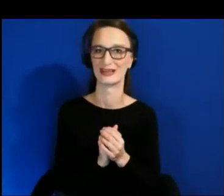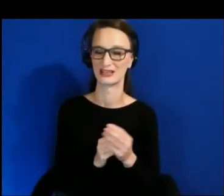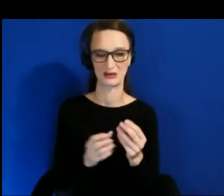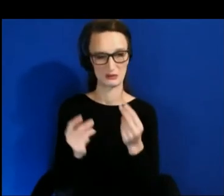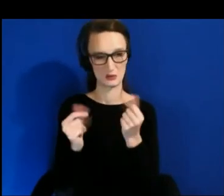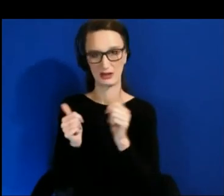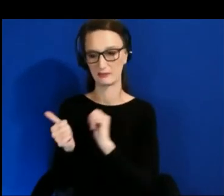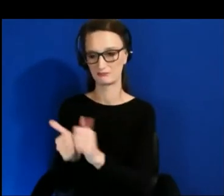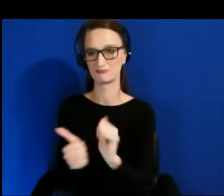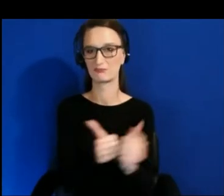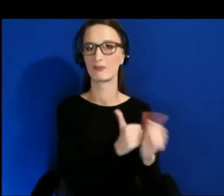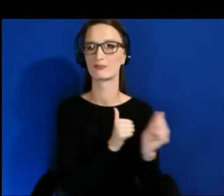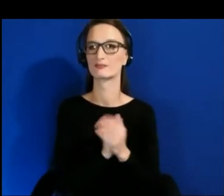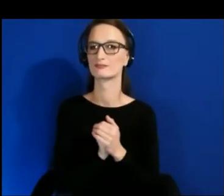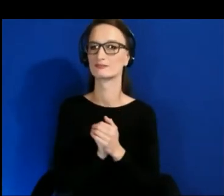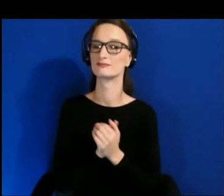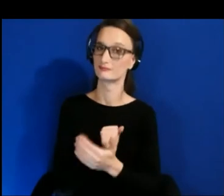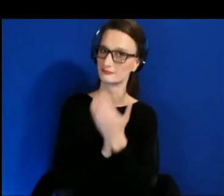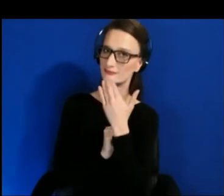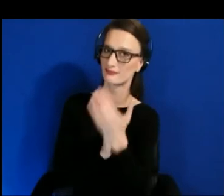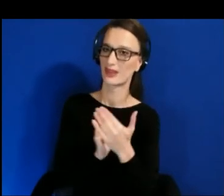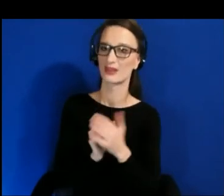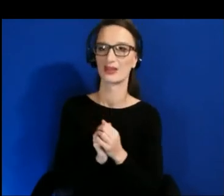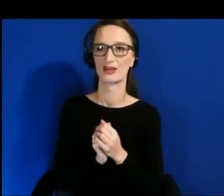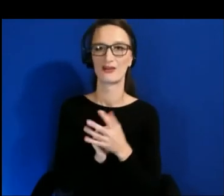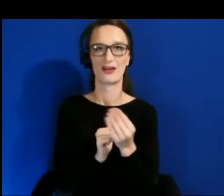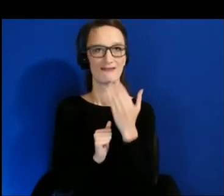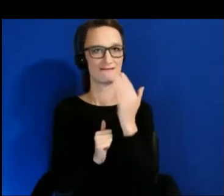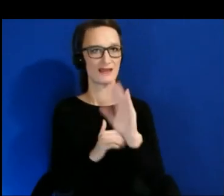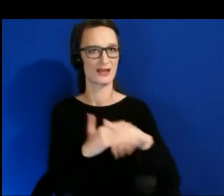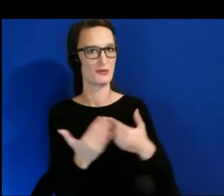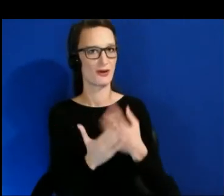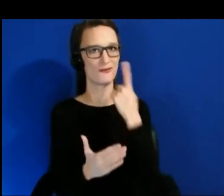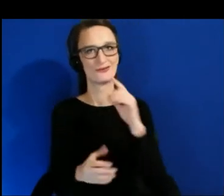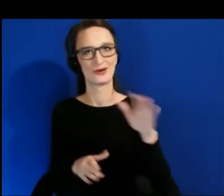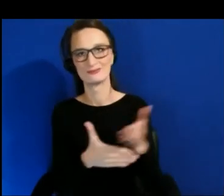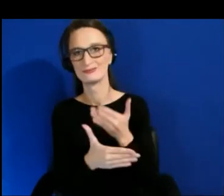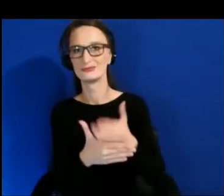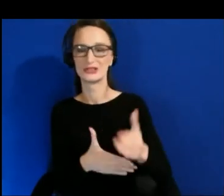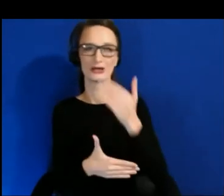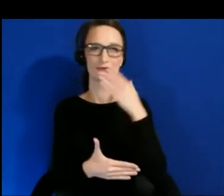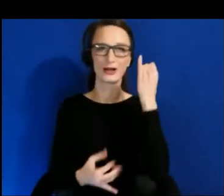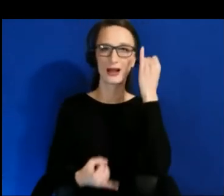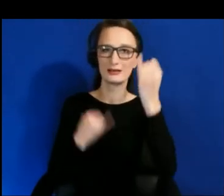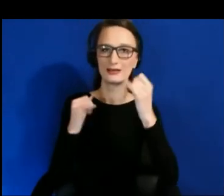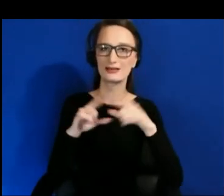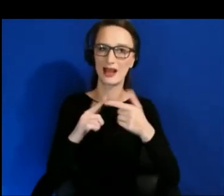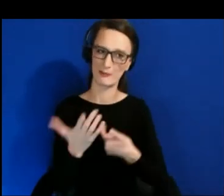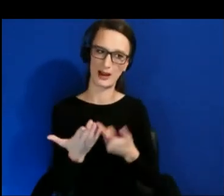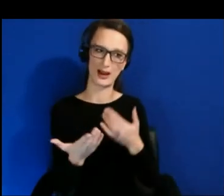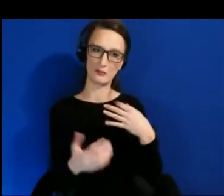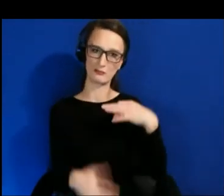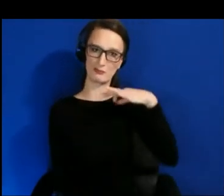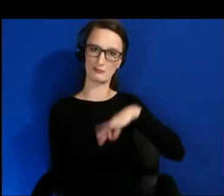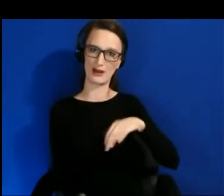Thank you, Roland. Thank you all for sharing great ideas about useful approaches and resources and tools.